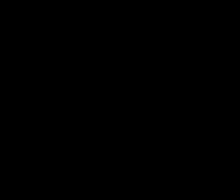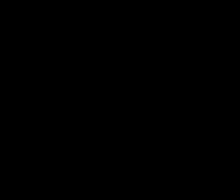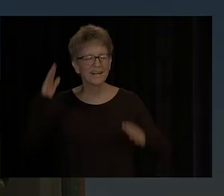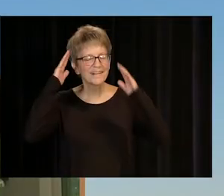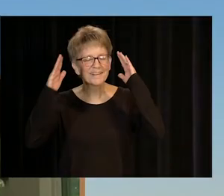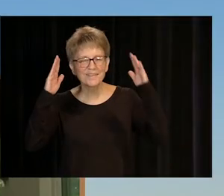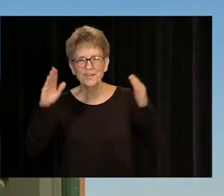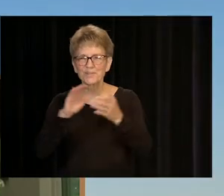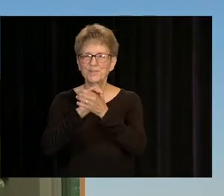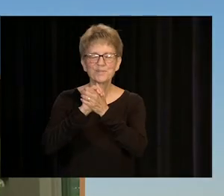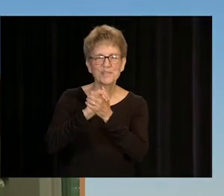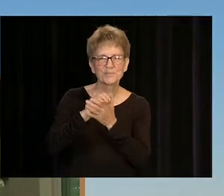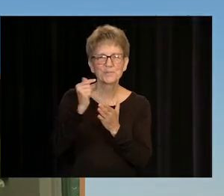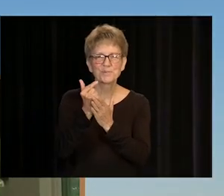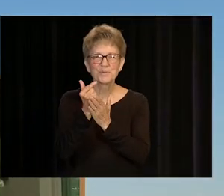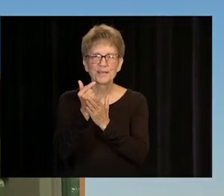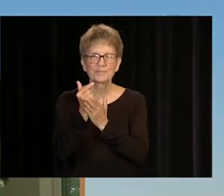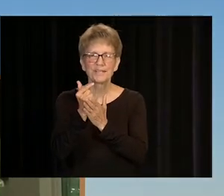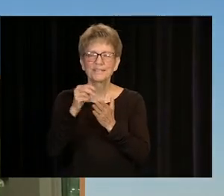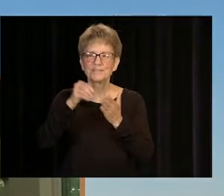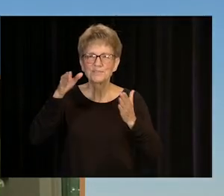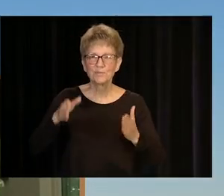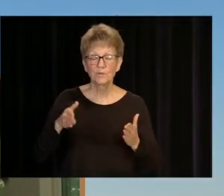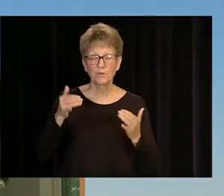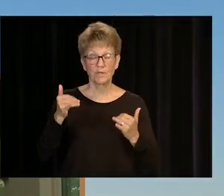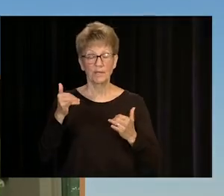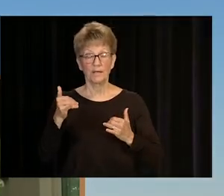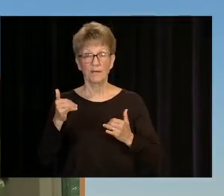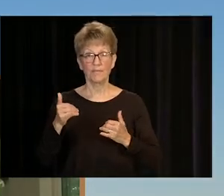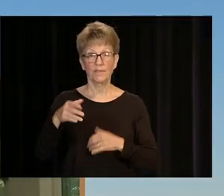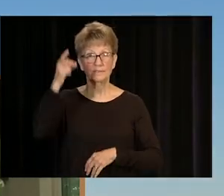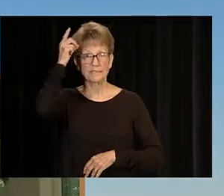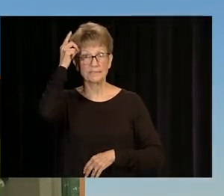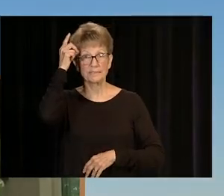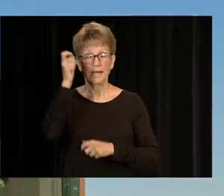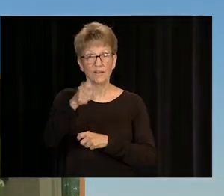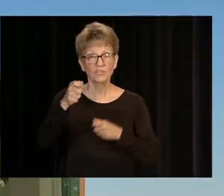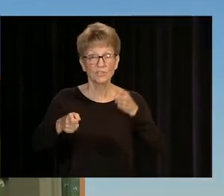[JUDGE CLAY JENKINS]: HI, CONGRATULATIONS, GRADUATES, THIS IS DALLAS COUNTY JUDGE CLAY JENKINS,